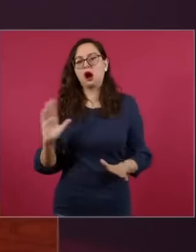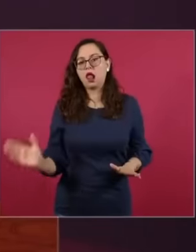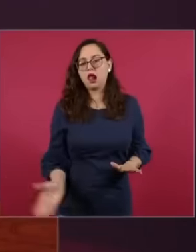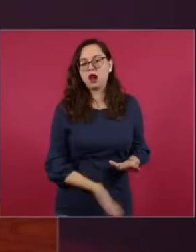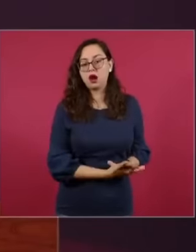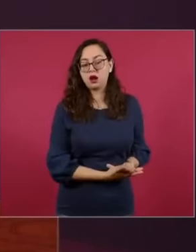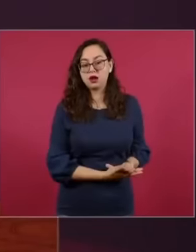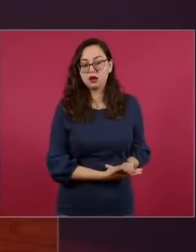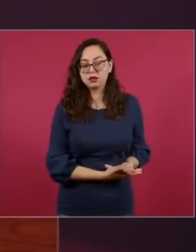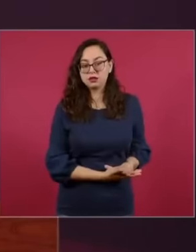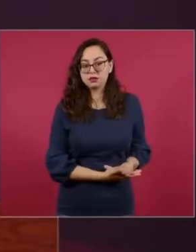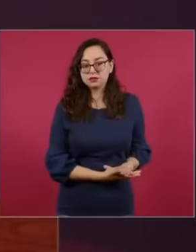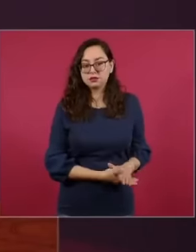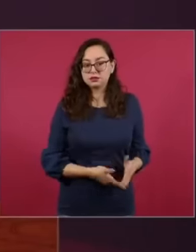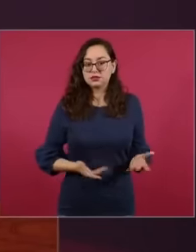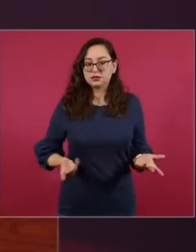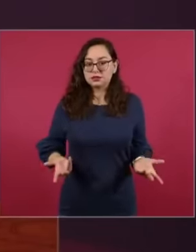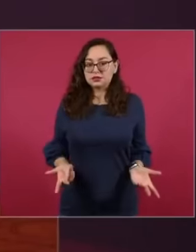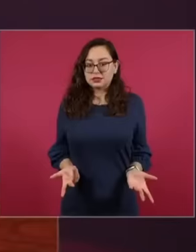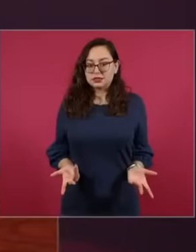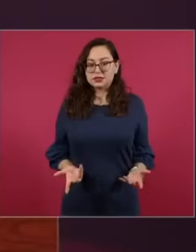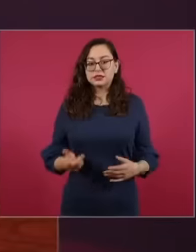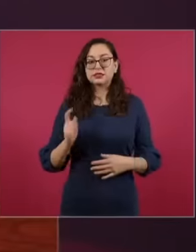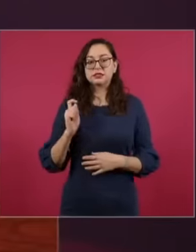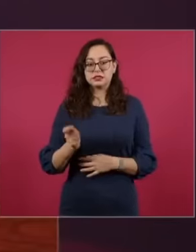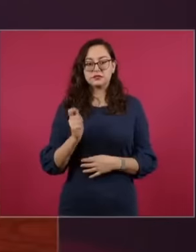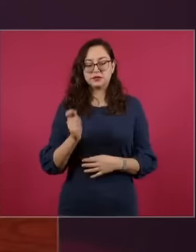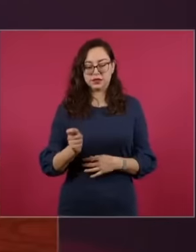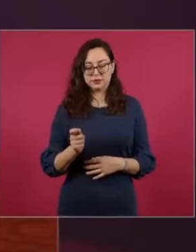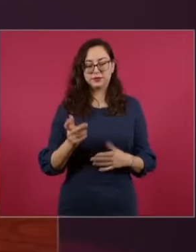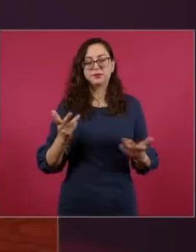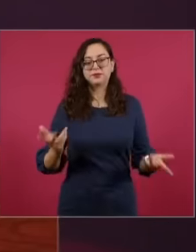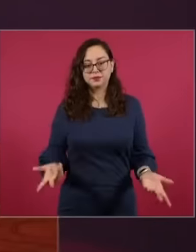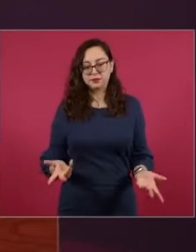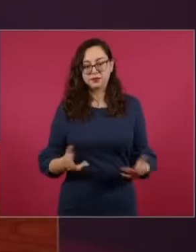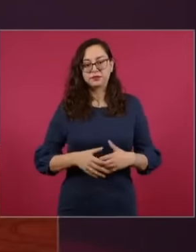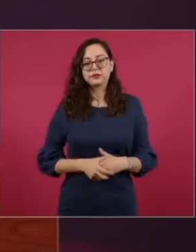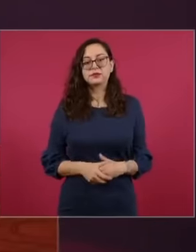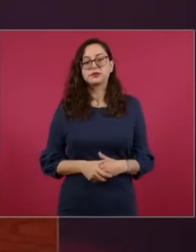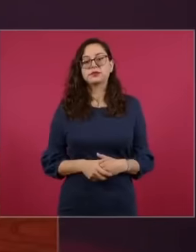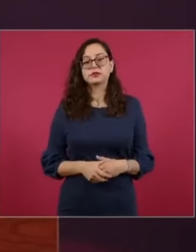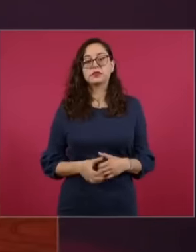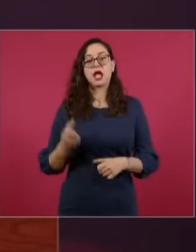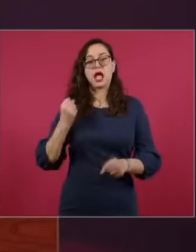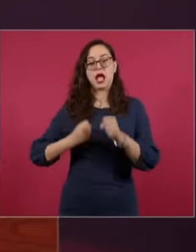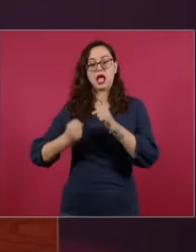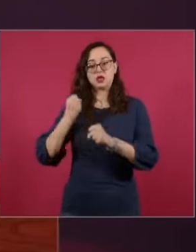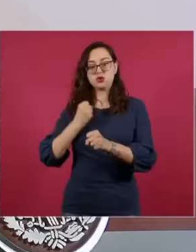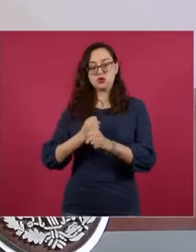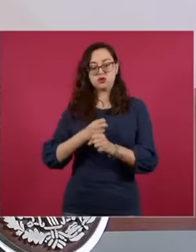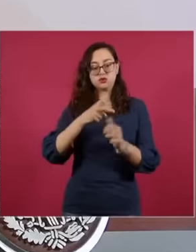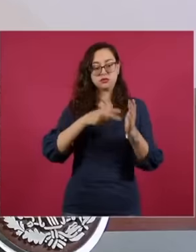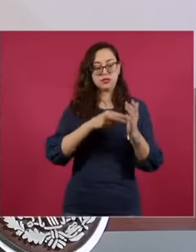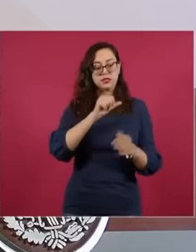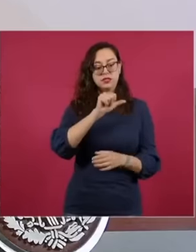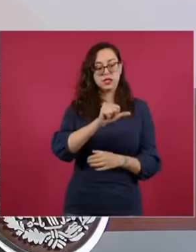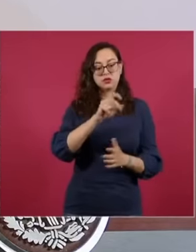other words, what is said in 2016 and what is said in 2017 by Profepa and by